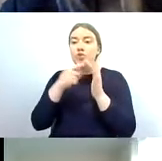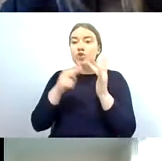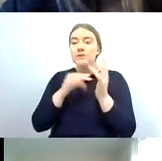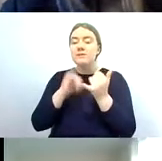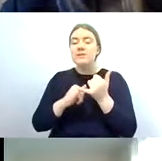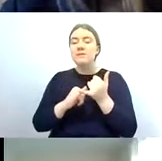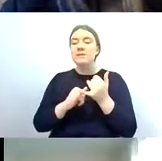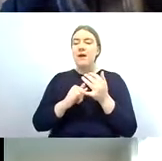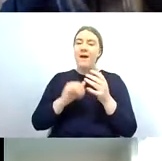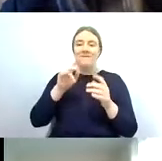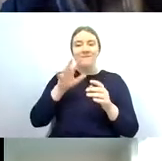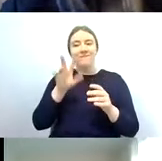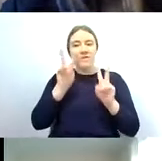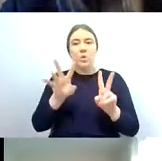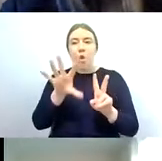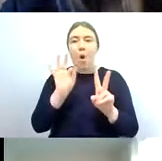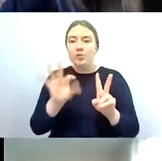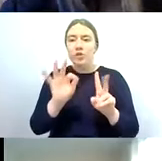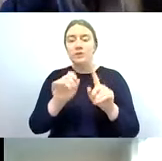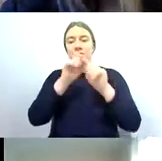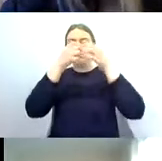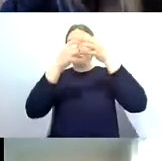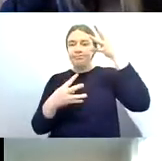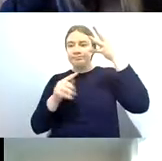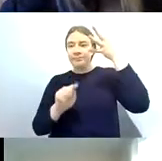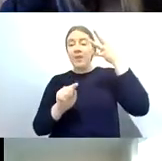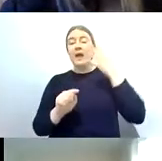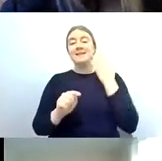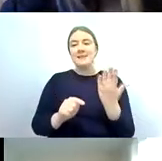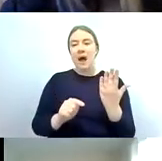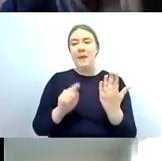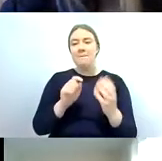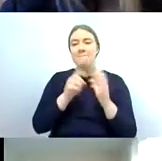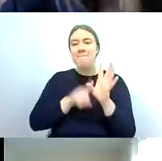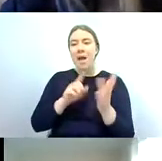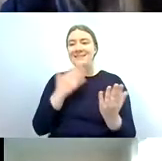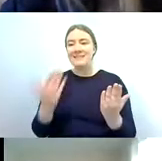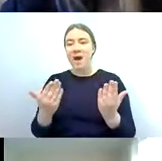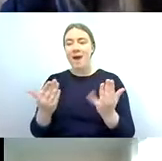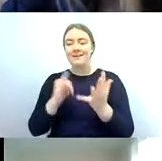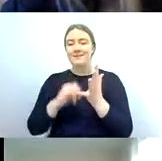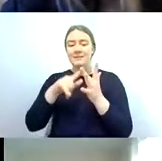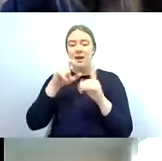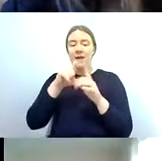screen and then click on side by side mode option in the drop down menu and you'll see a tick there